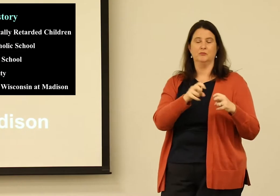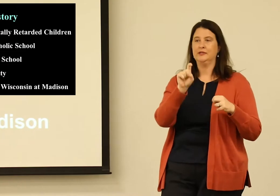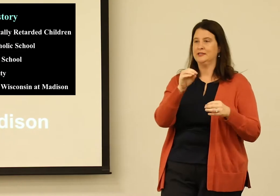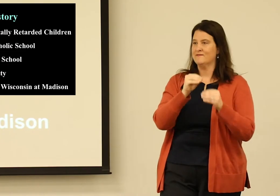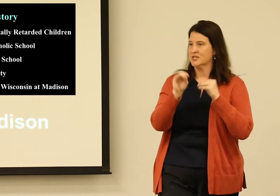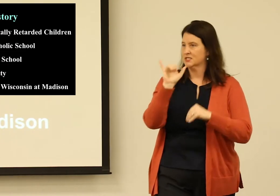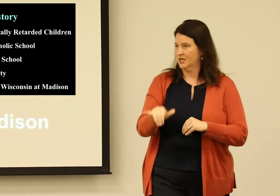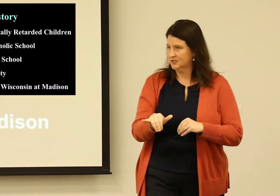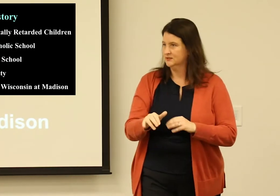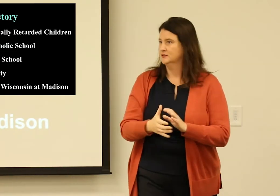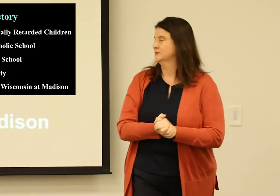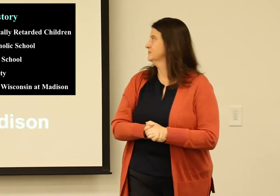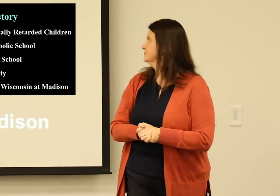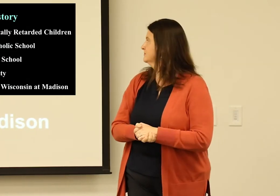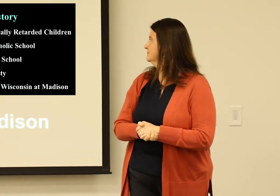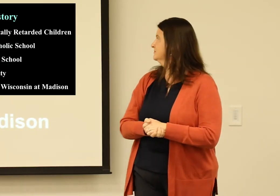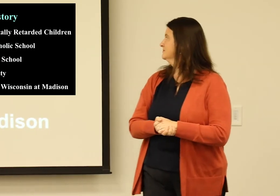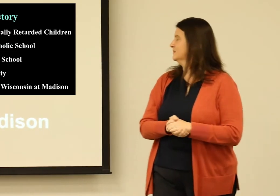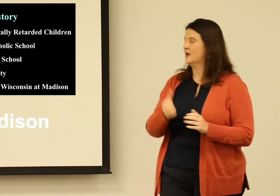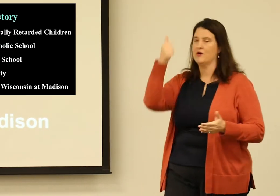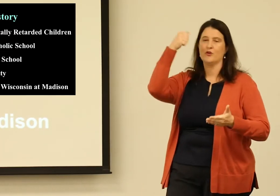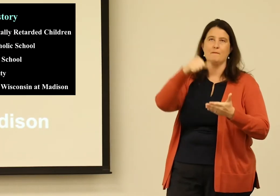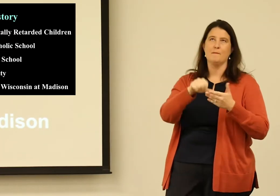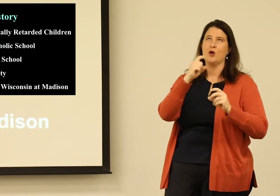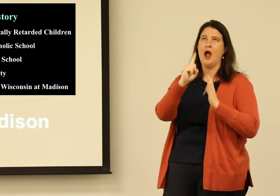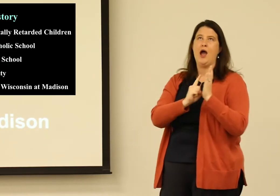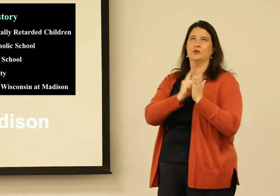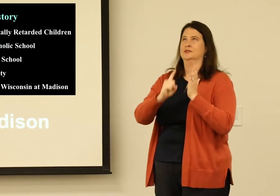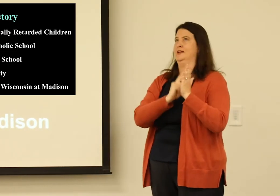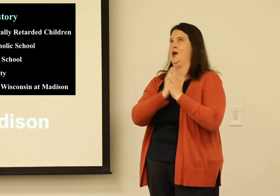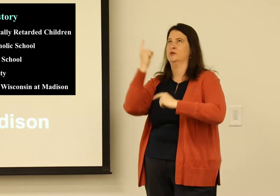And if you don't speak, that's a problem that needs to be fixed by society.